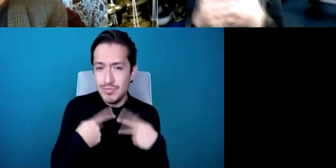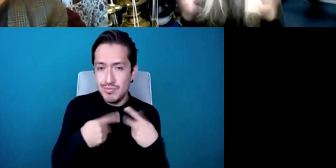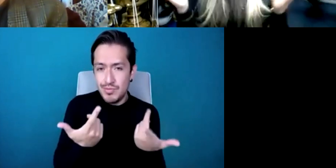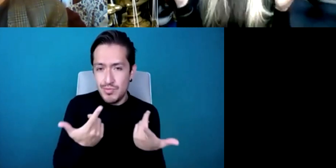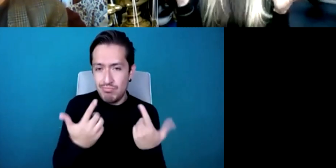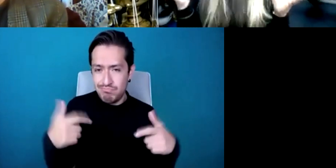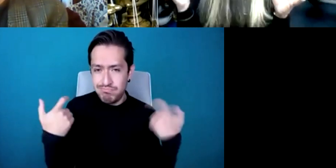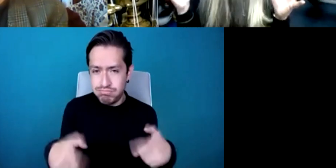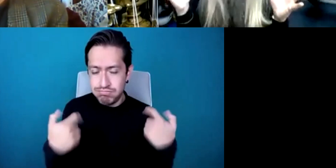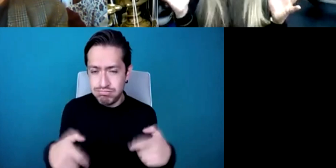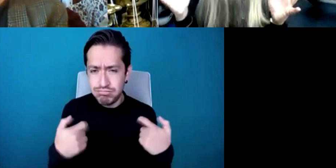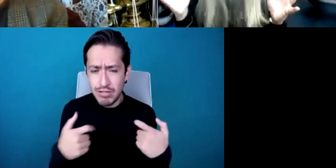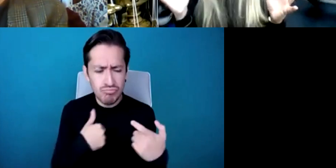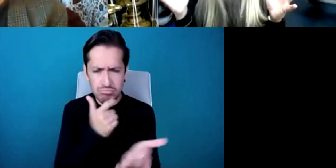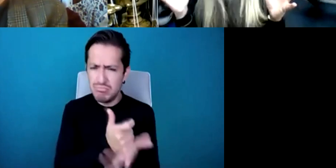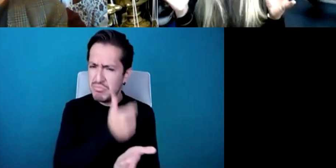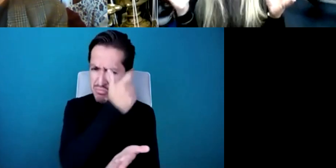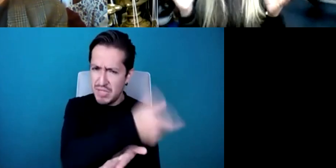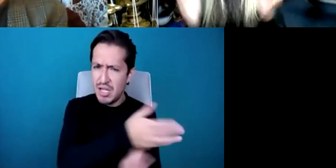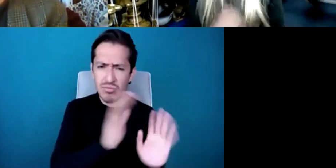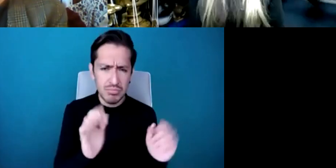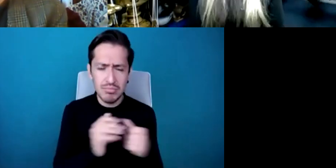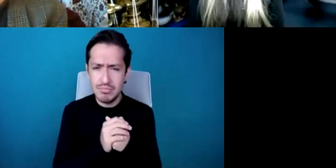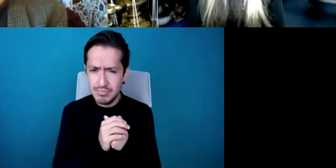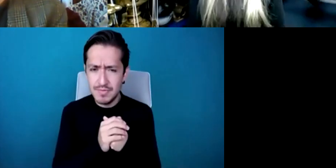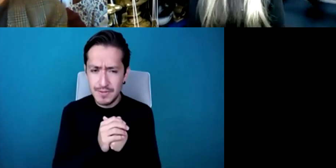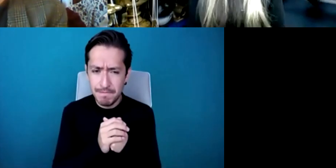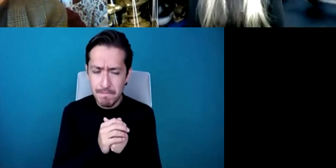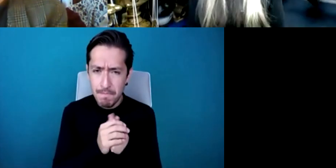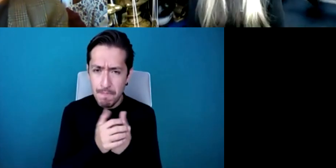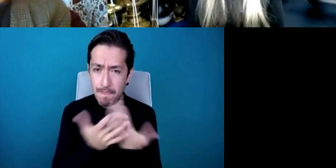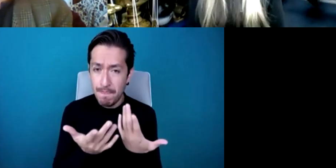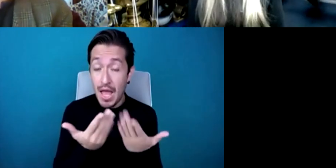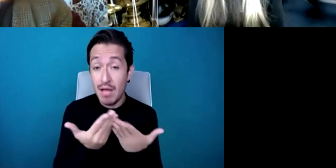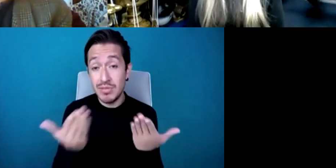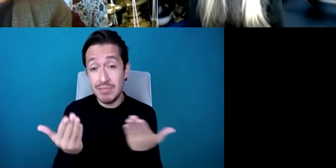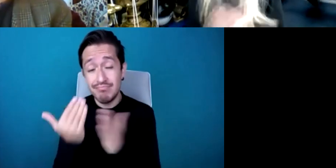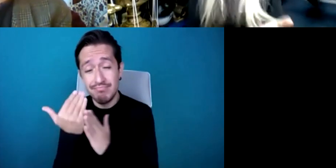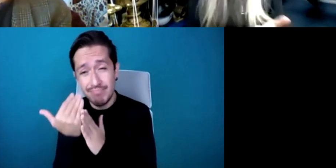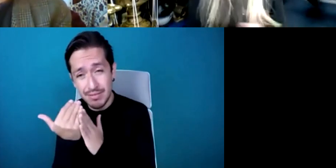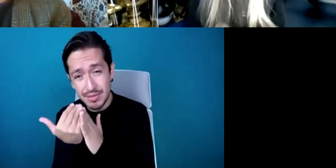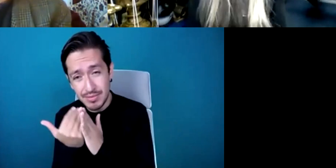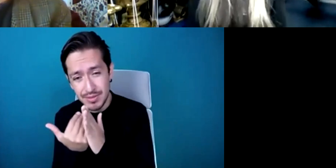course that happens far less nowadays so you've got to find ingenious ways such as the internet